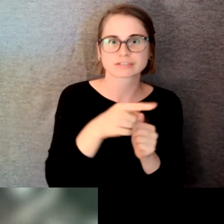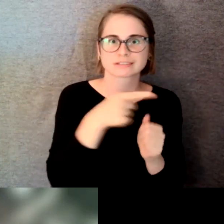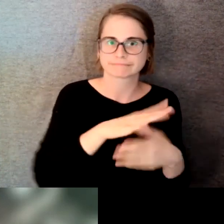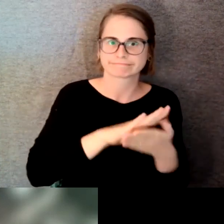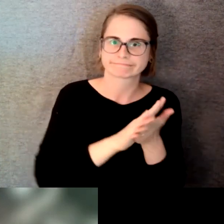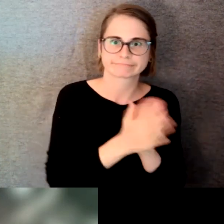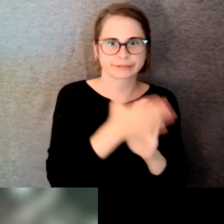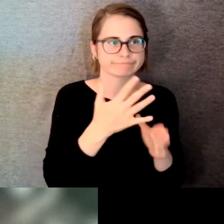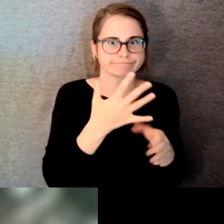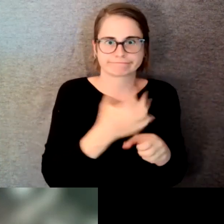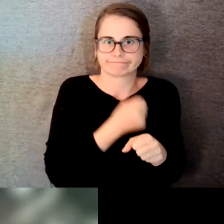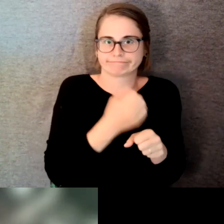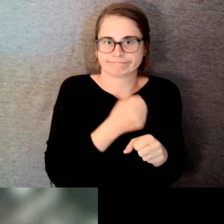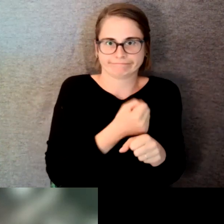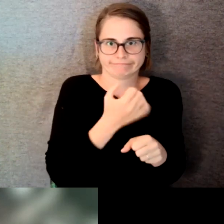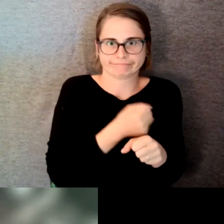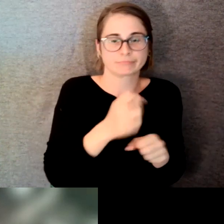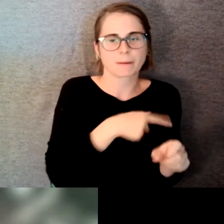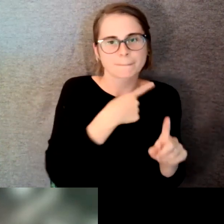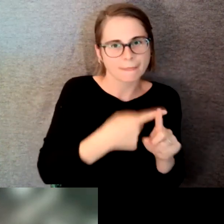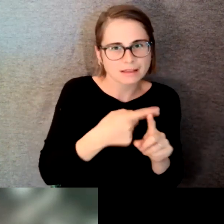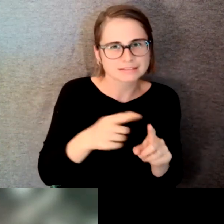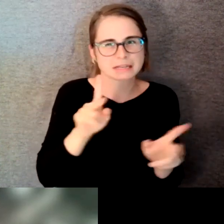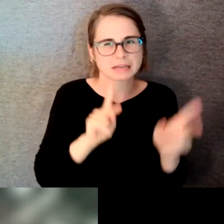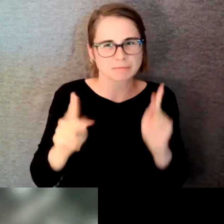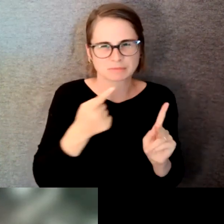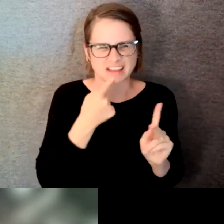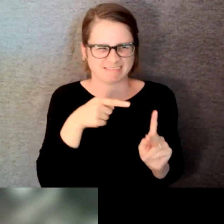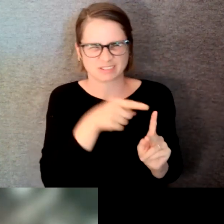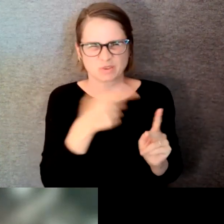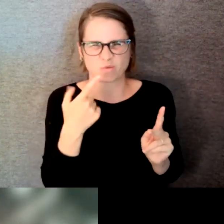talented writers you should probably know but probably don't most recently his musical